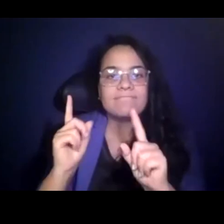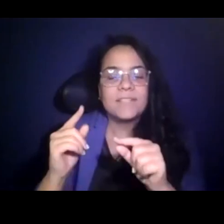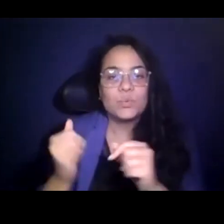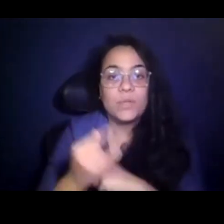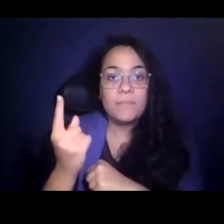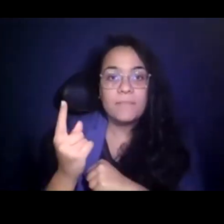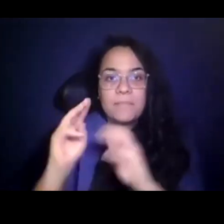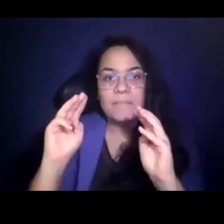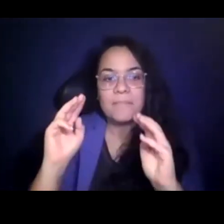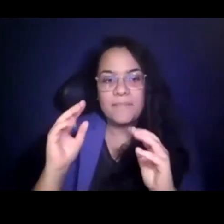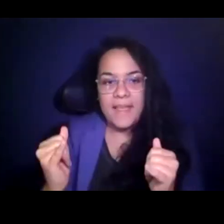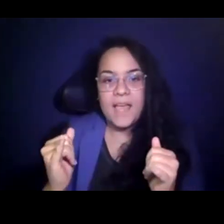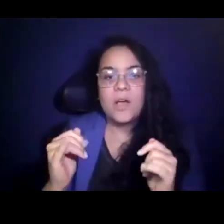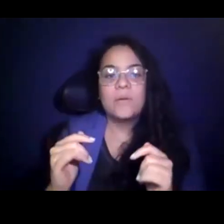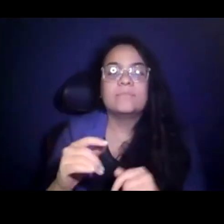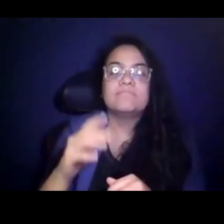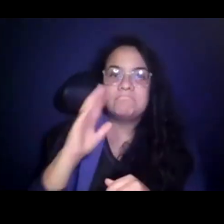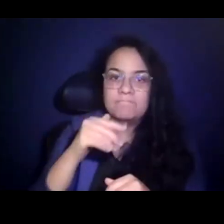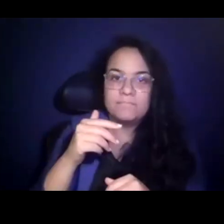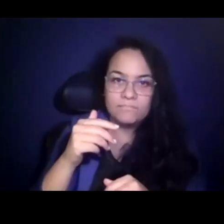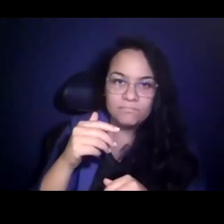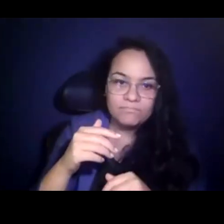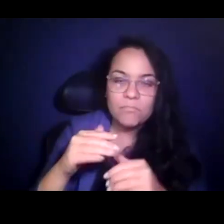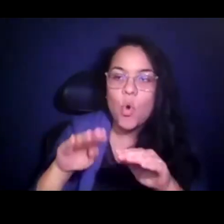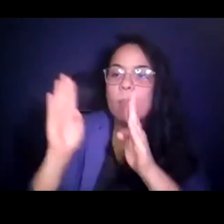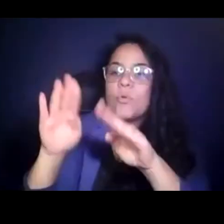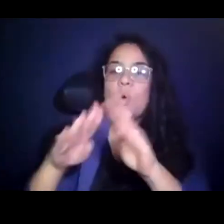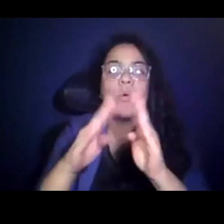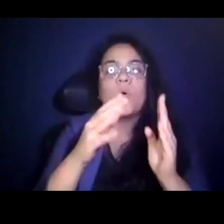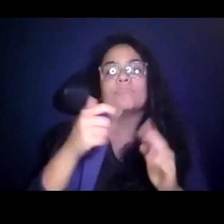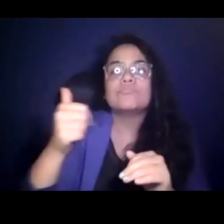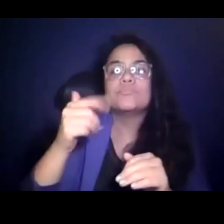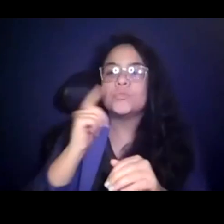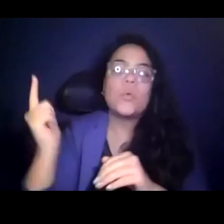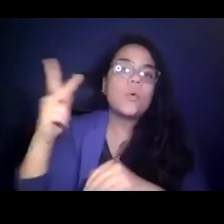15:27:40 America's open, transit's open, ridership will return to new highs after the pandemic